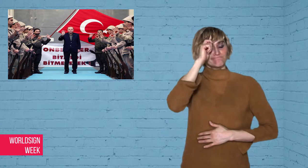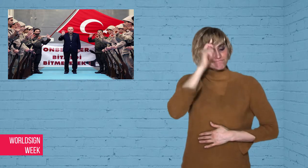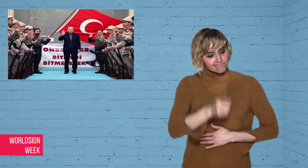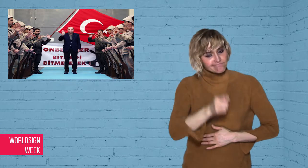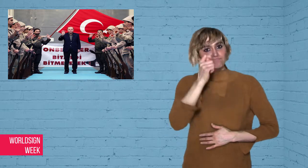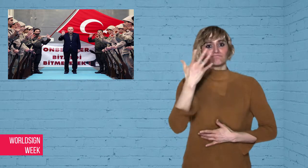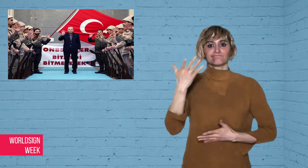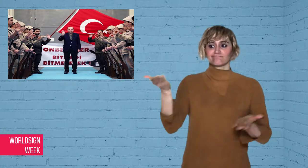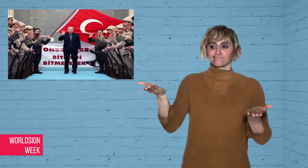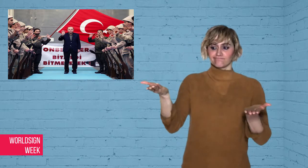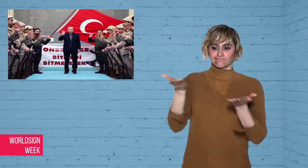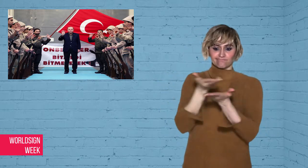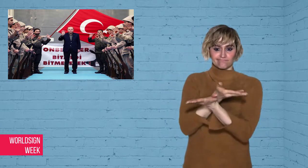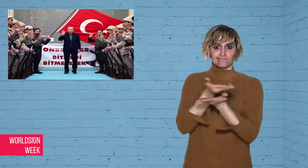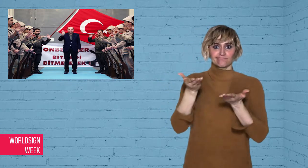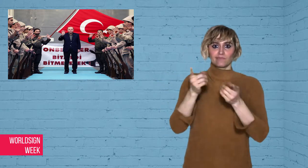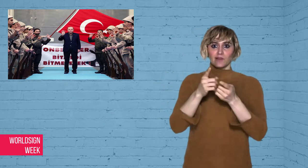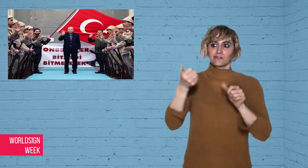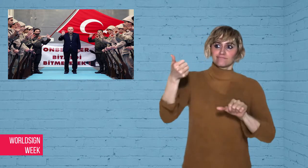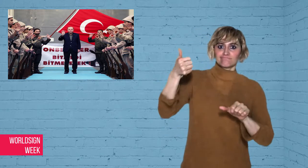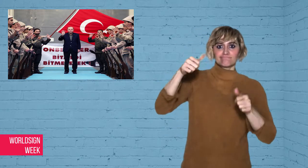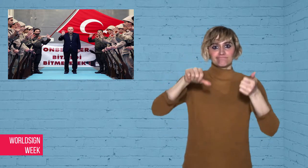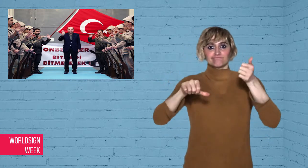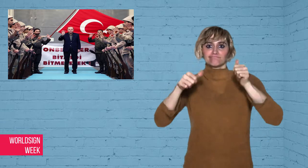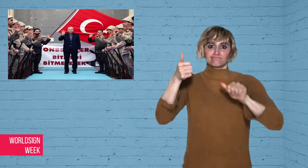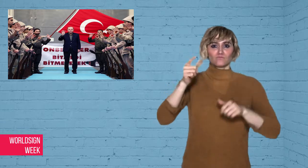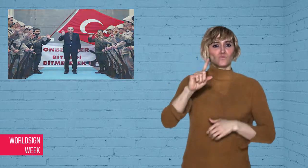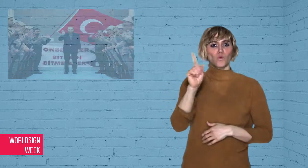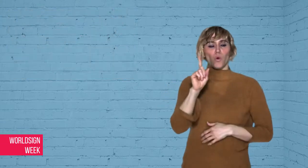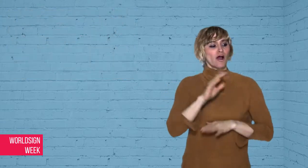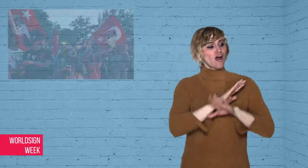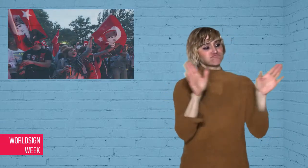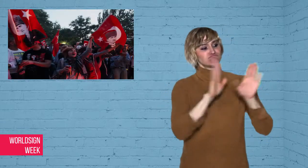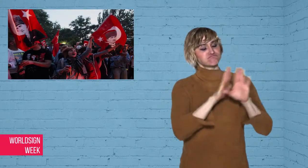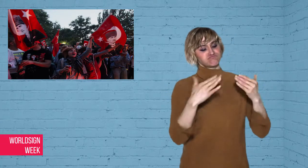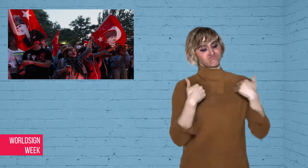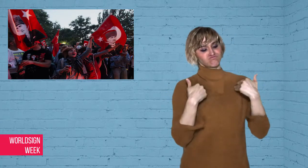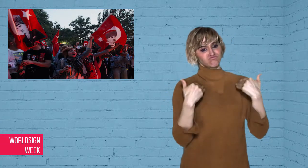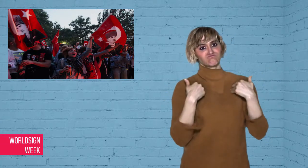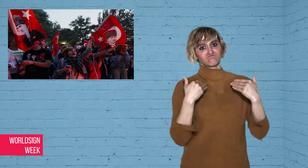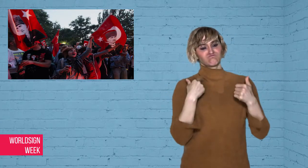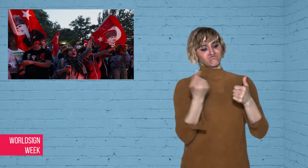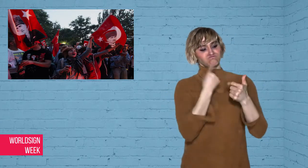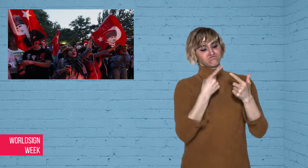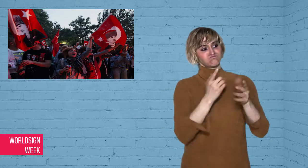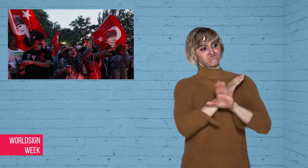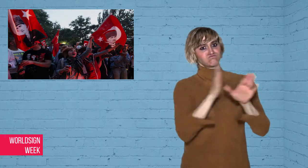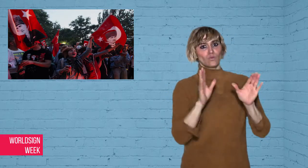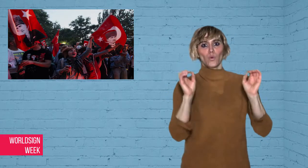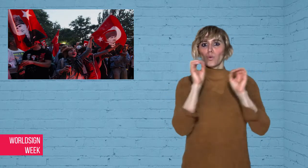continues to escalate the situation.